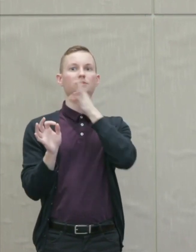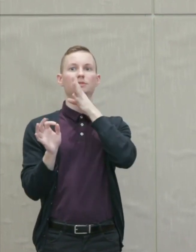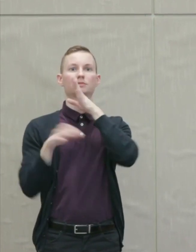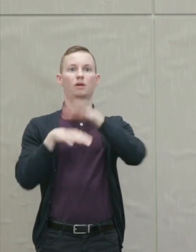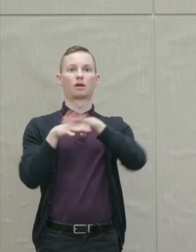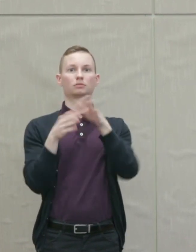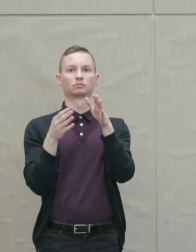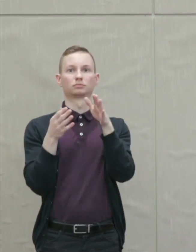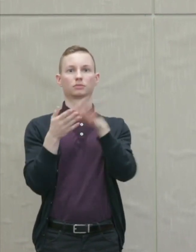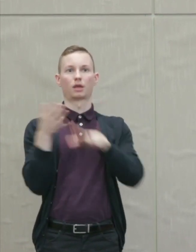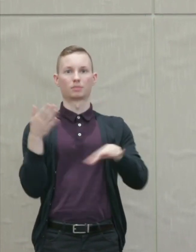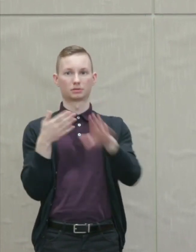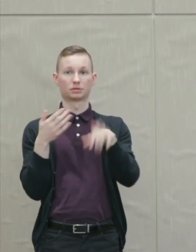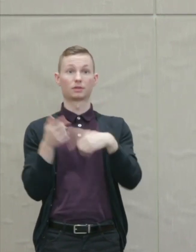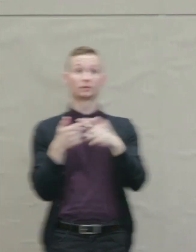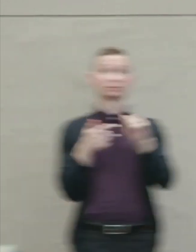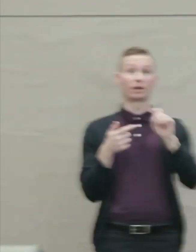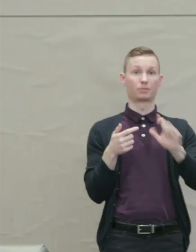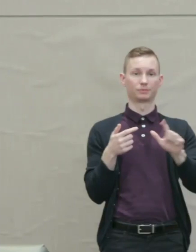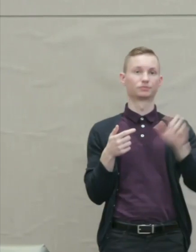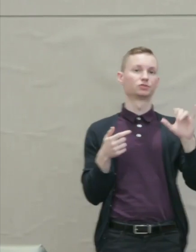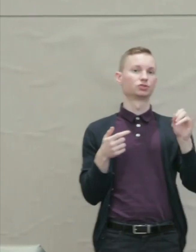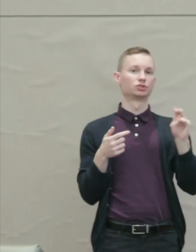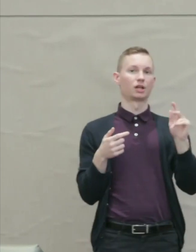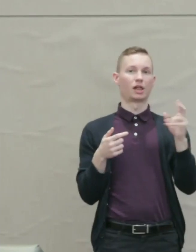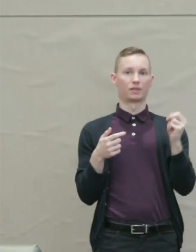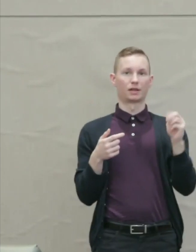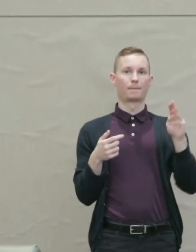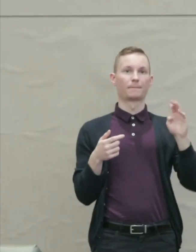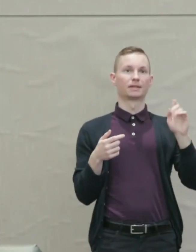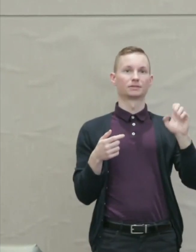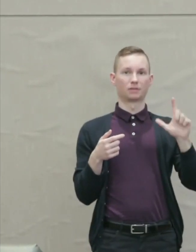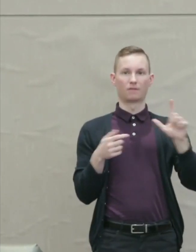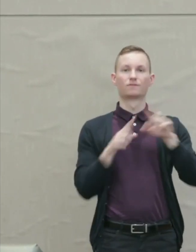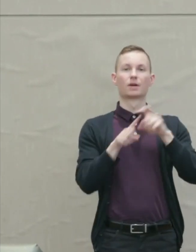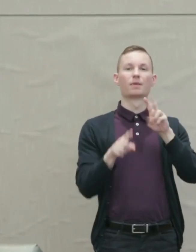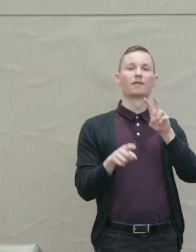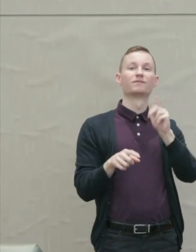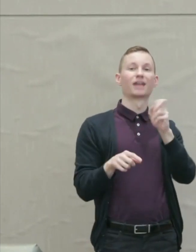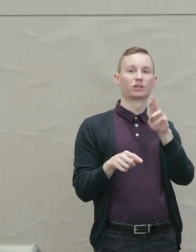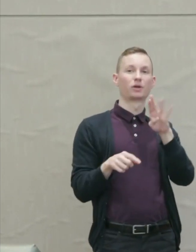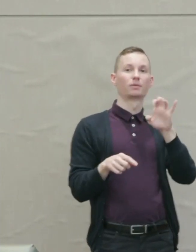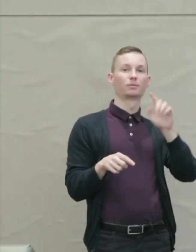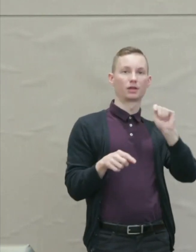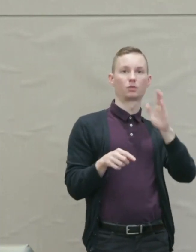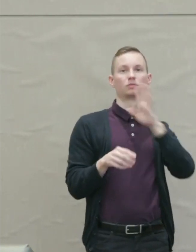And in April the speaker will be Jonathan Metzl from Vanderbilt University who will talk about race and health disparities.